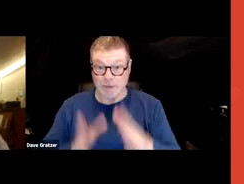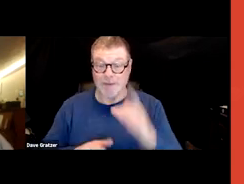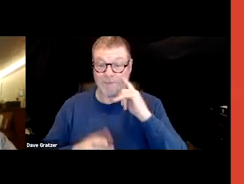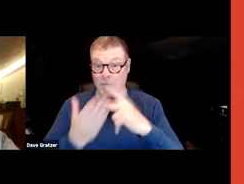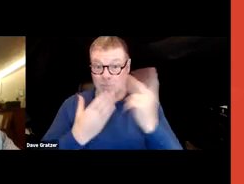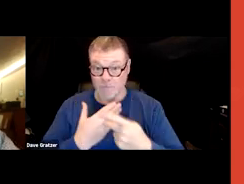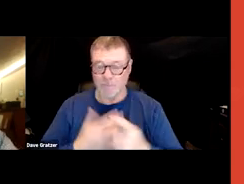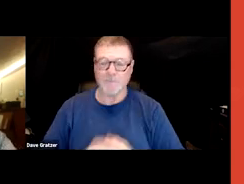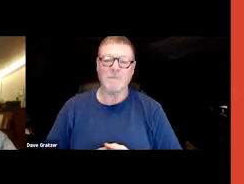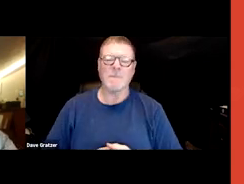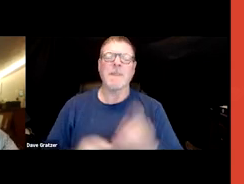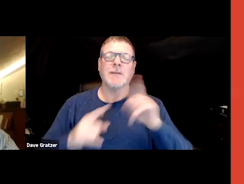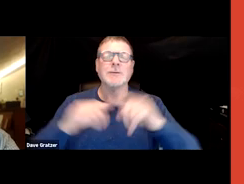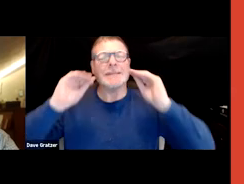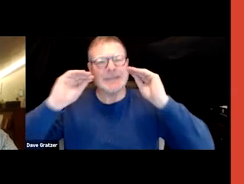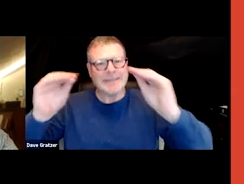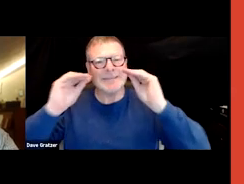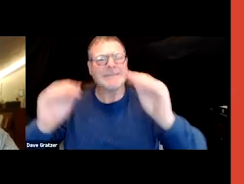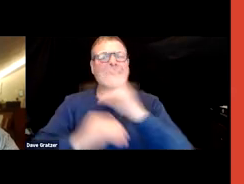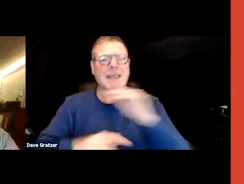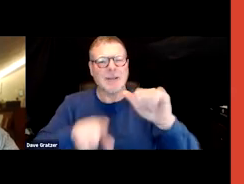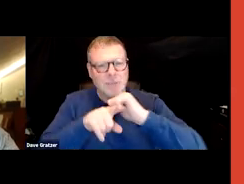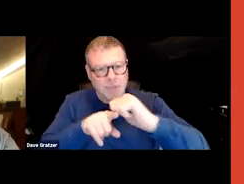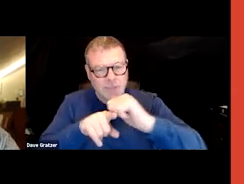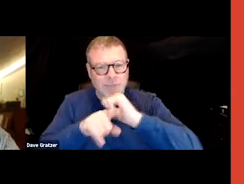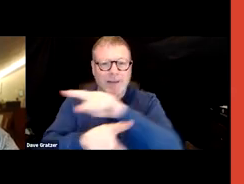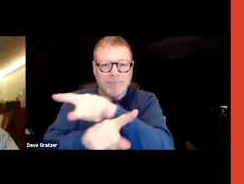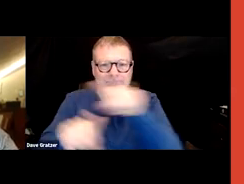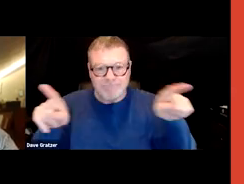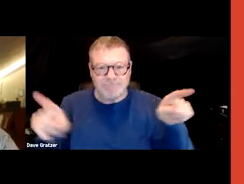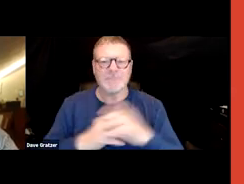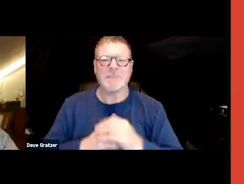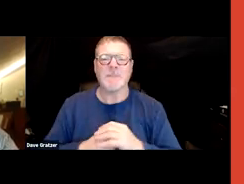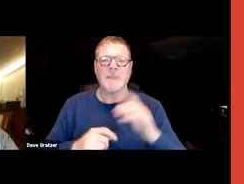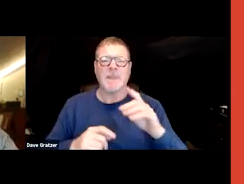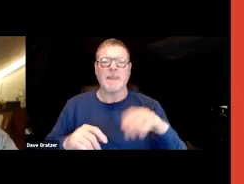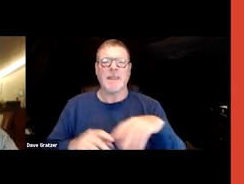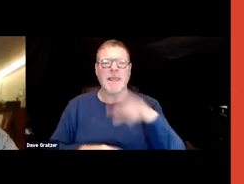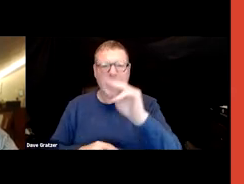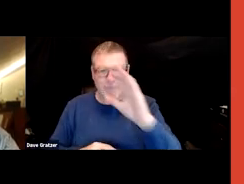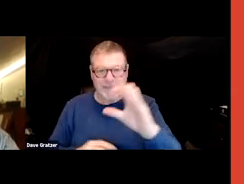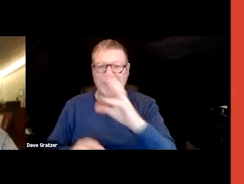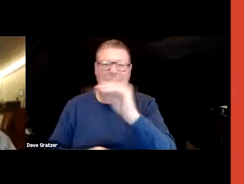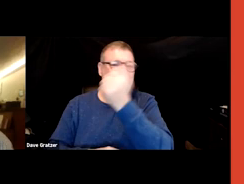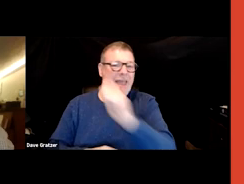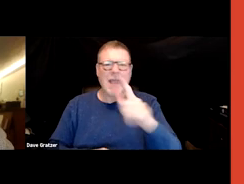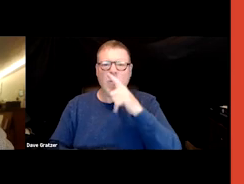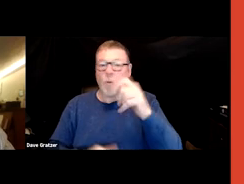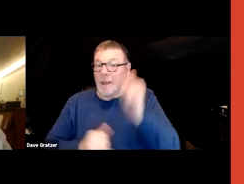is to educate and train all analysts, MCs and anyone else who will listen to me basically